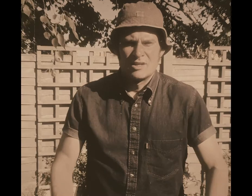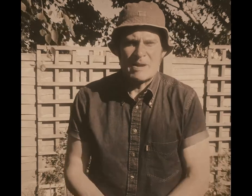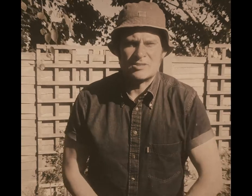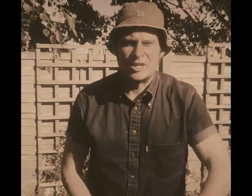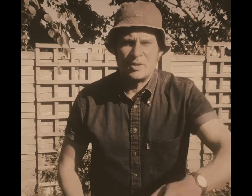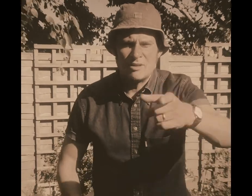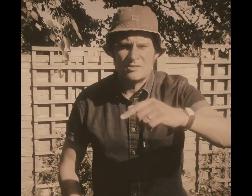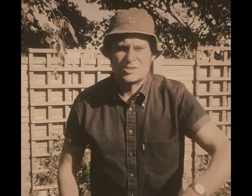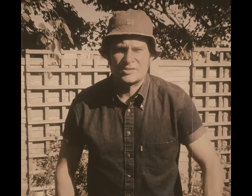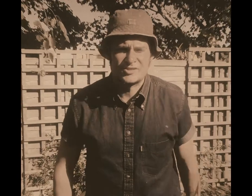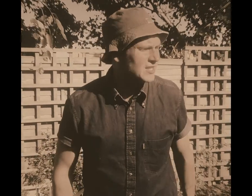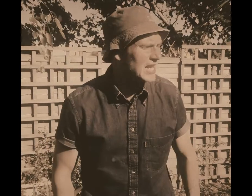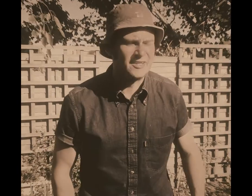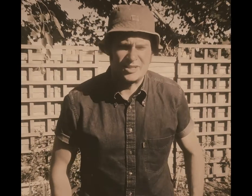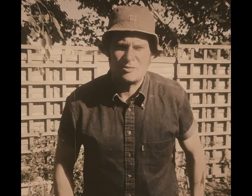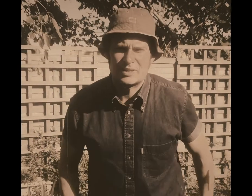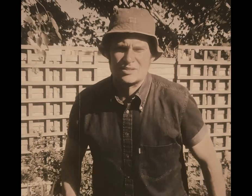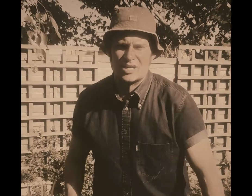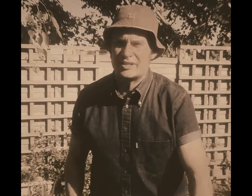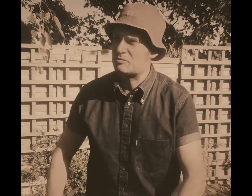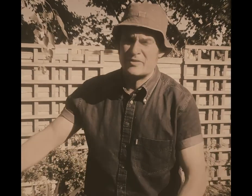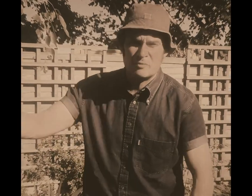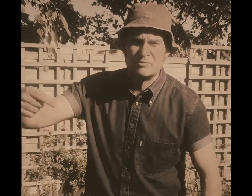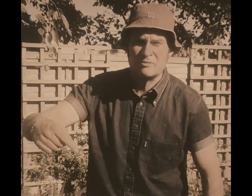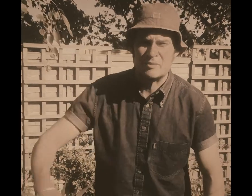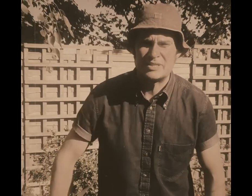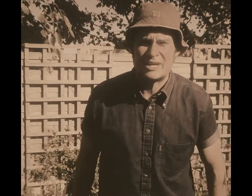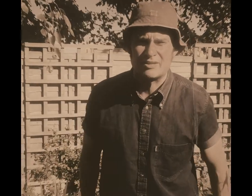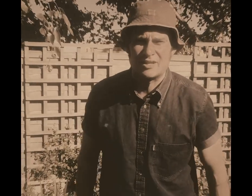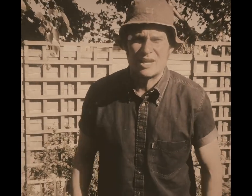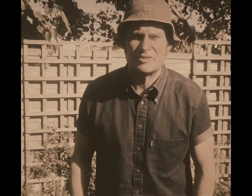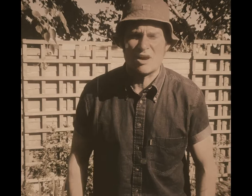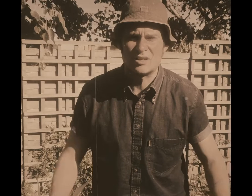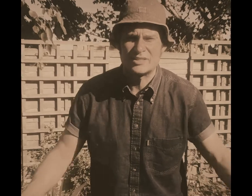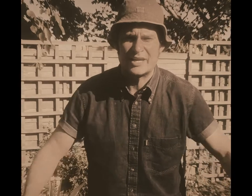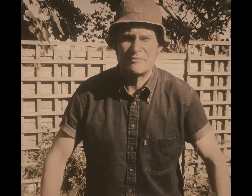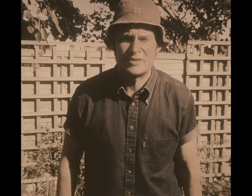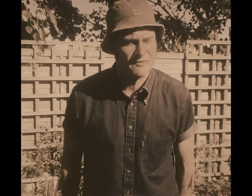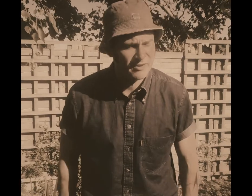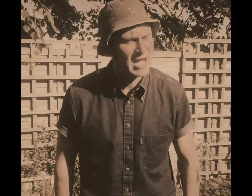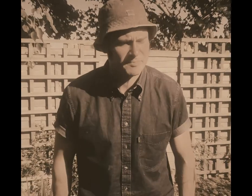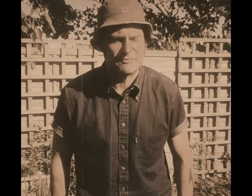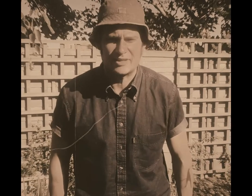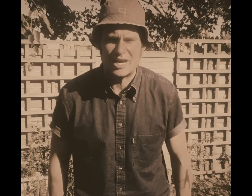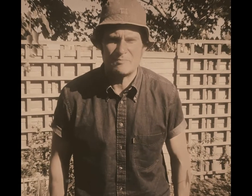It's about time you lot shook a leg you know because it's all very well with you coming down here having a holiday and everything. I'm very happy for that, but,